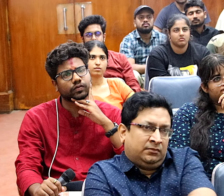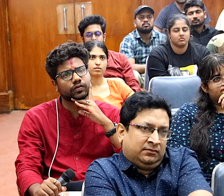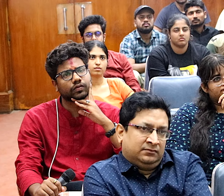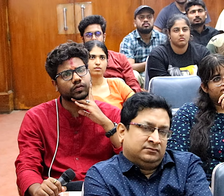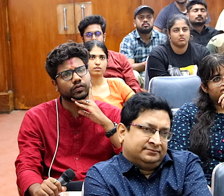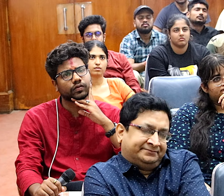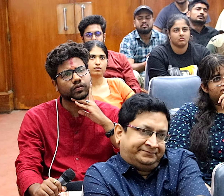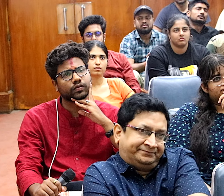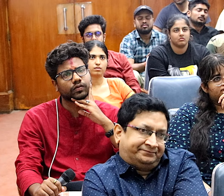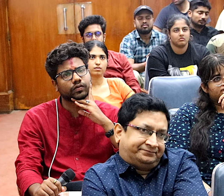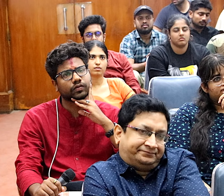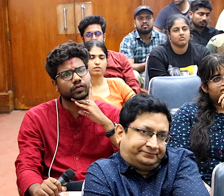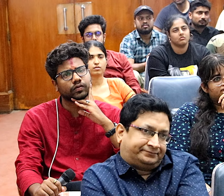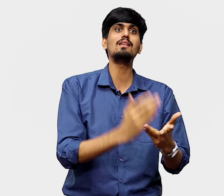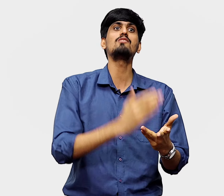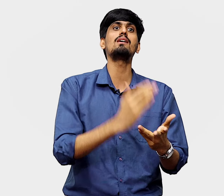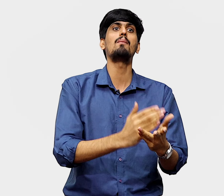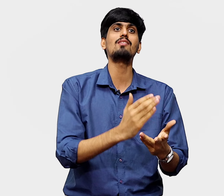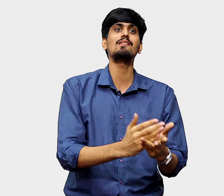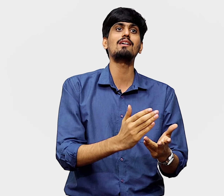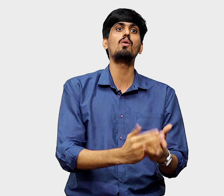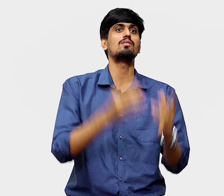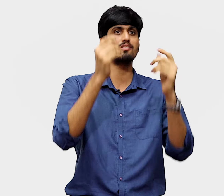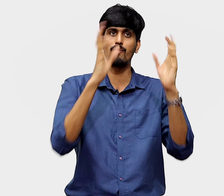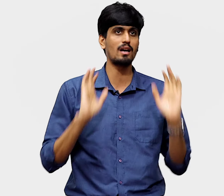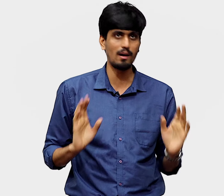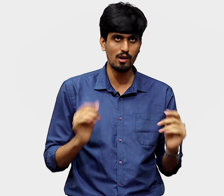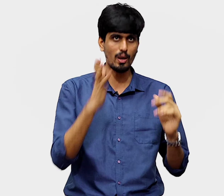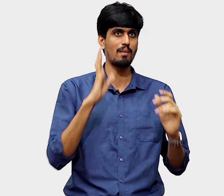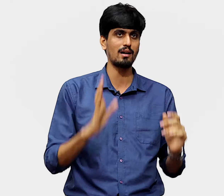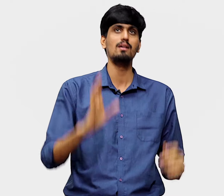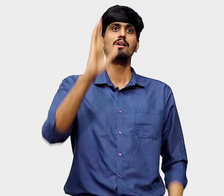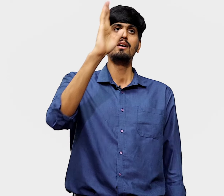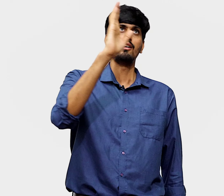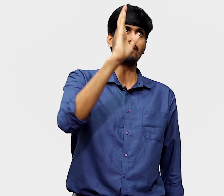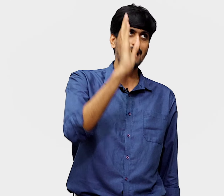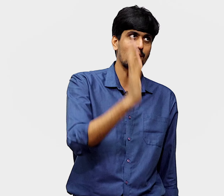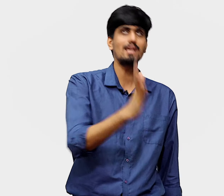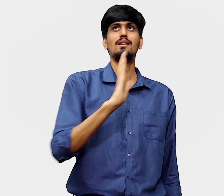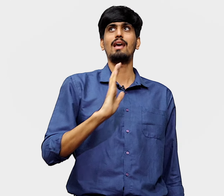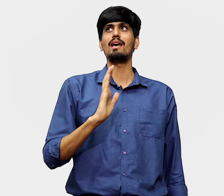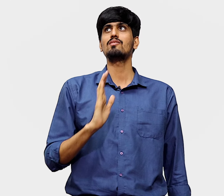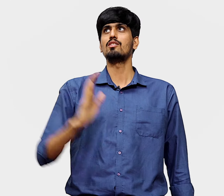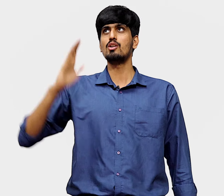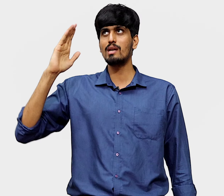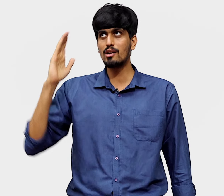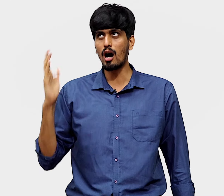So be it religion or politics, everything is being commercialized right now to just make a quick buck. With that being the case,